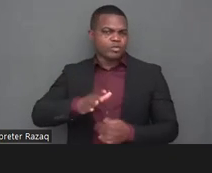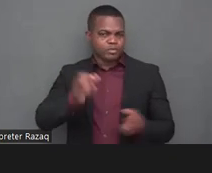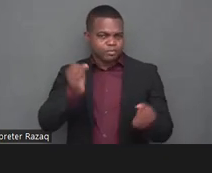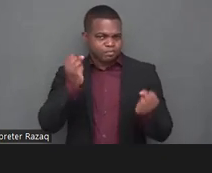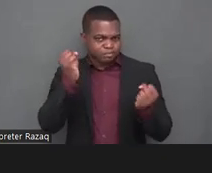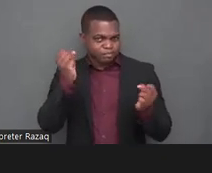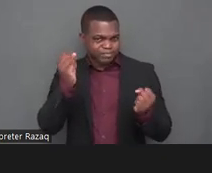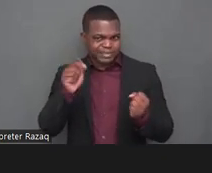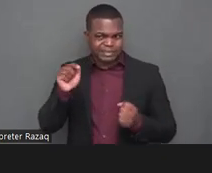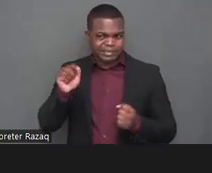it's very important